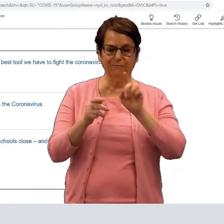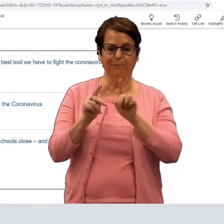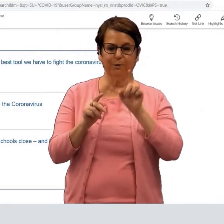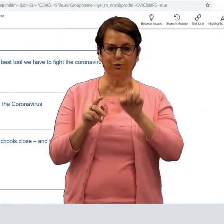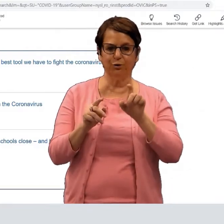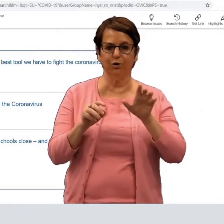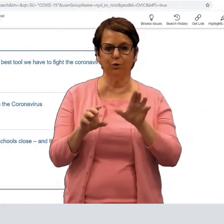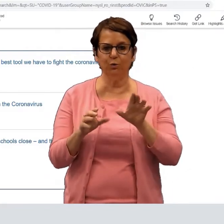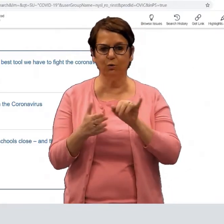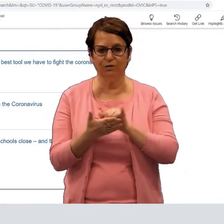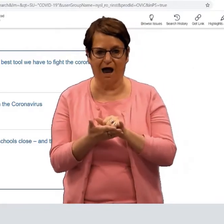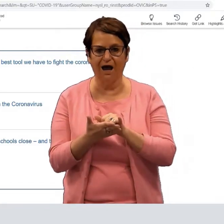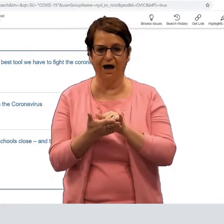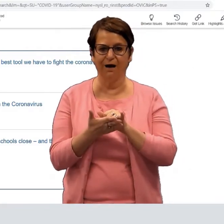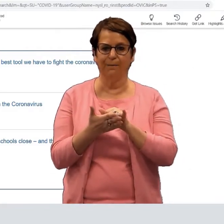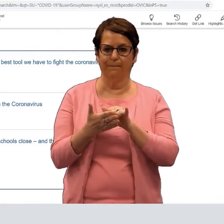Maybe I believe that we should do that.